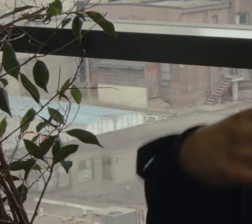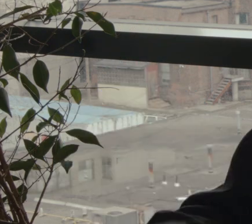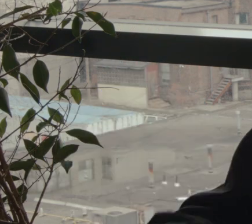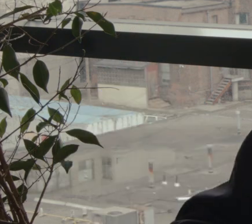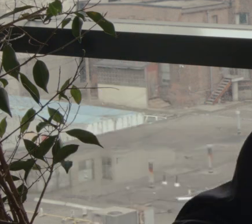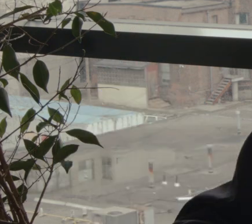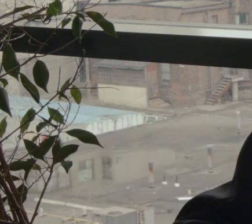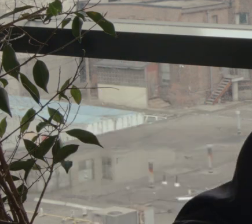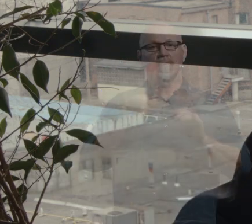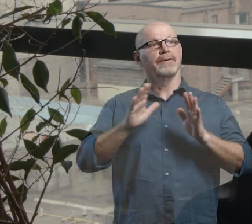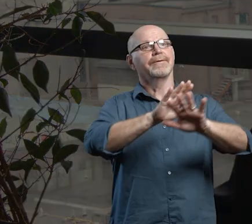doing activism.